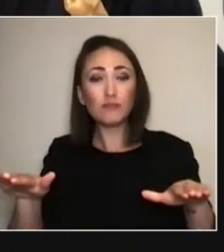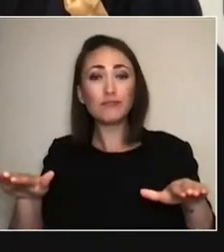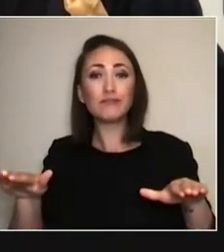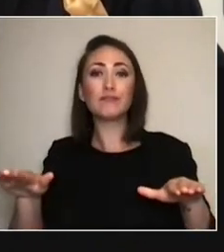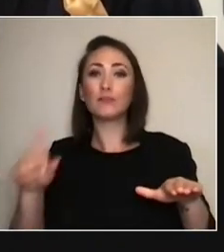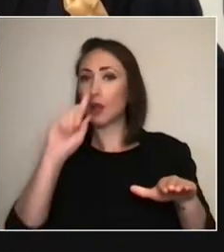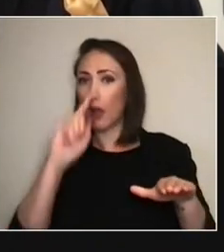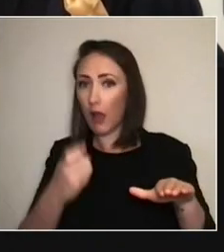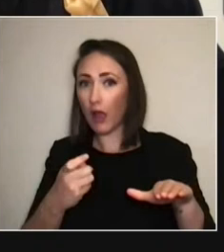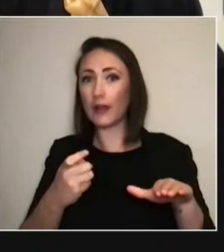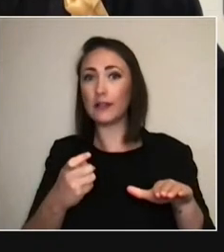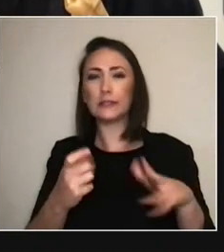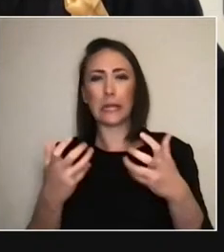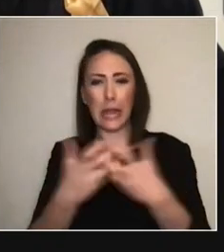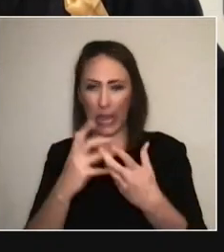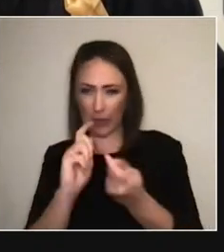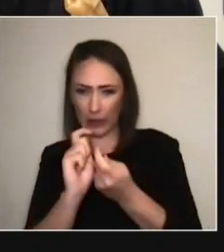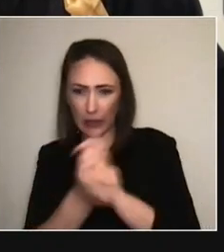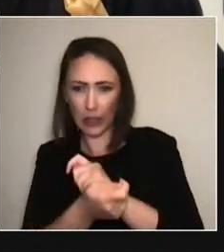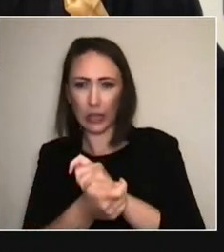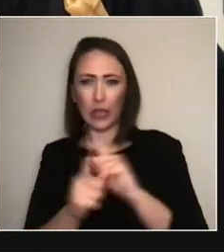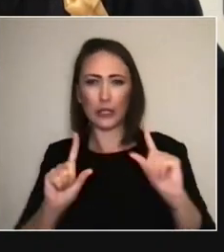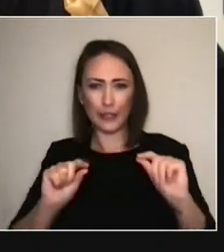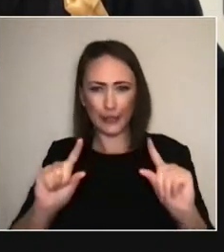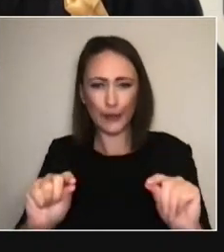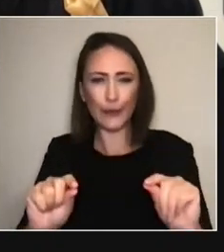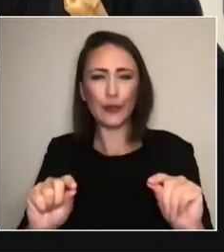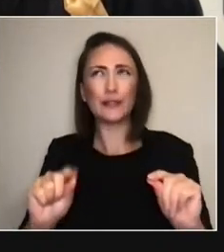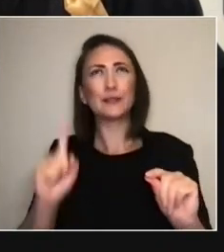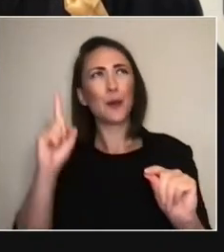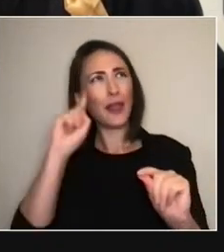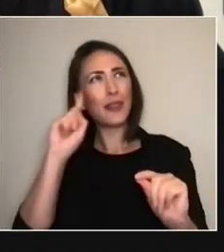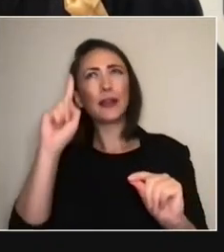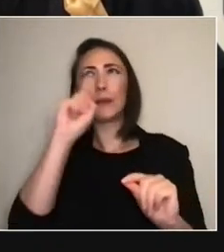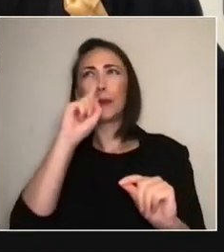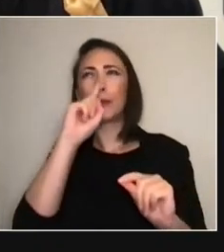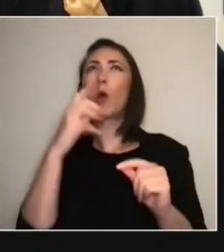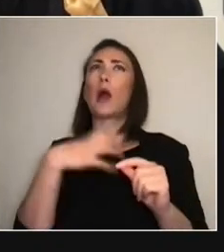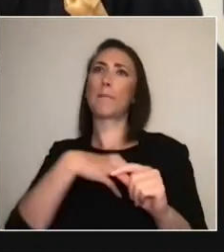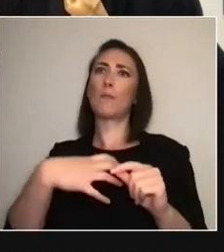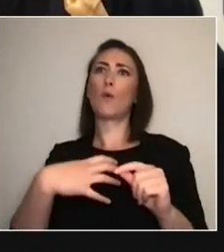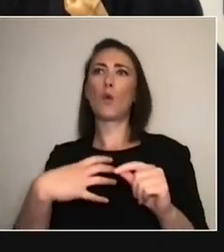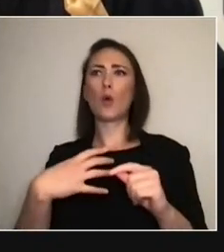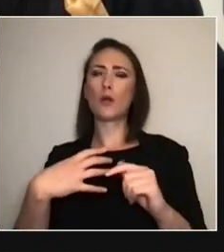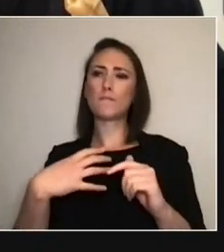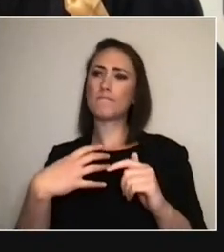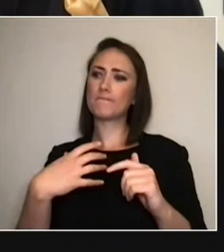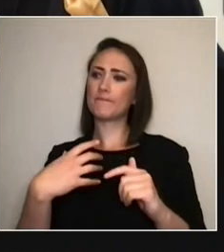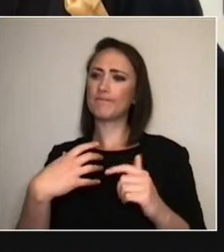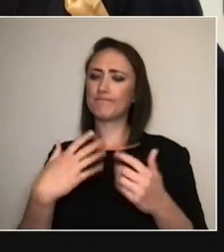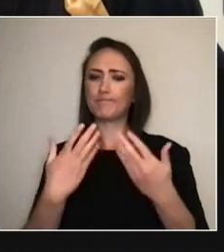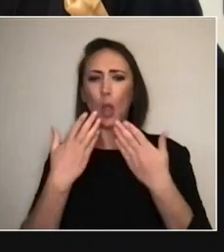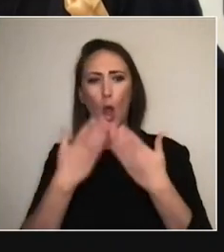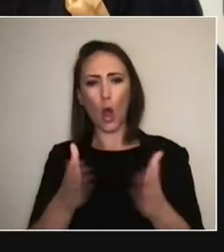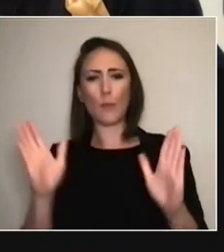there's a kind of openness now to precarity, and... using it as an element that could propel you forward